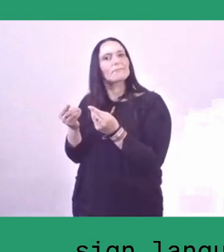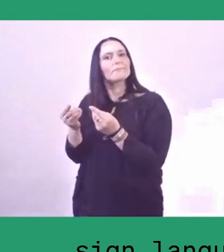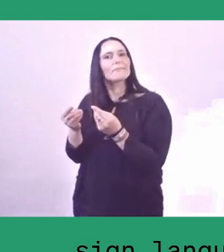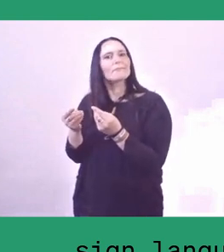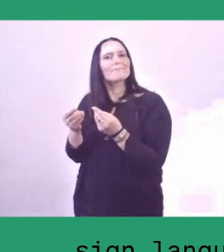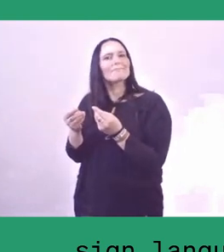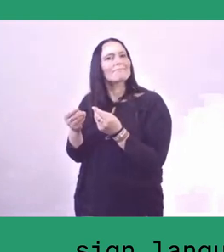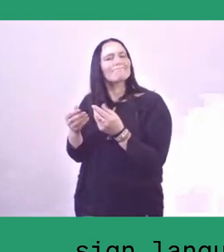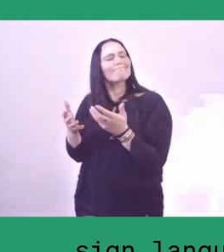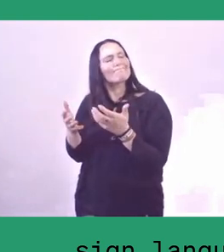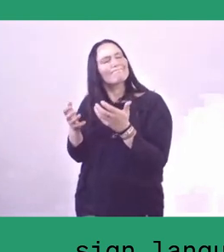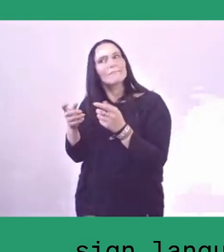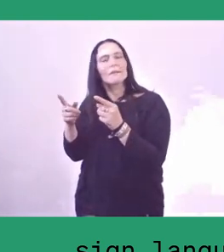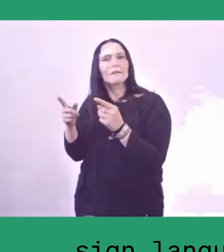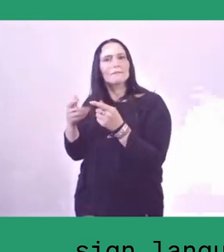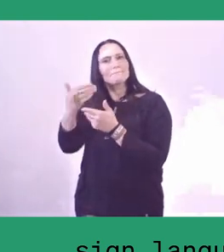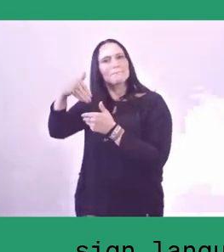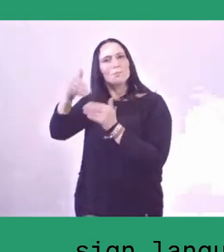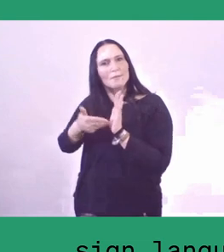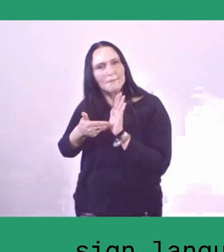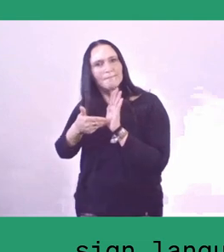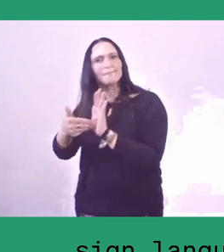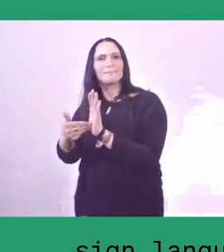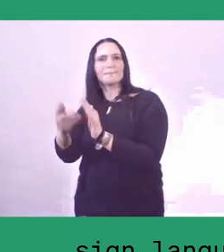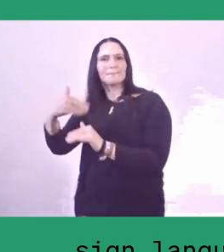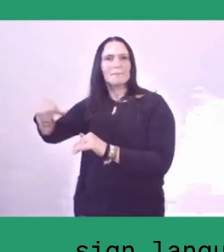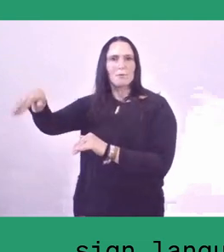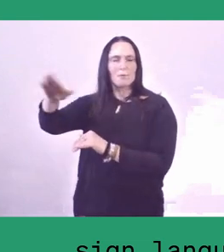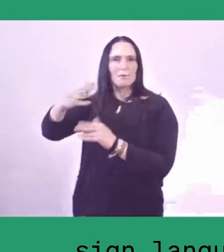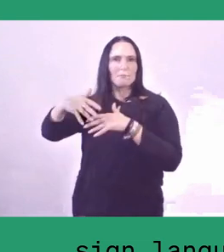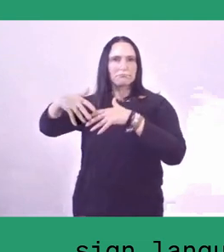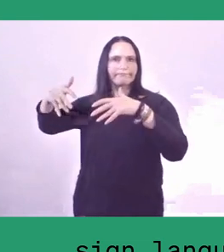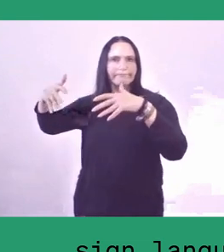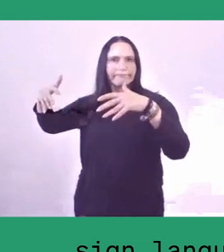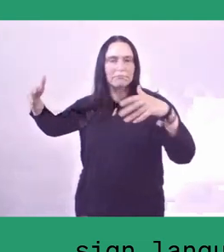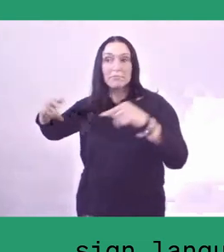meaning it's going on in various villages.